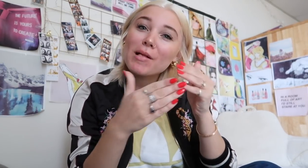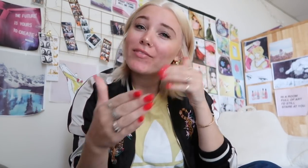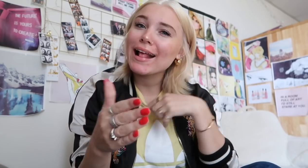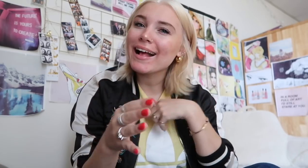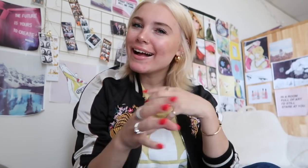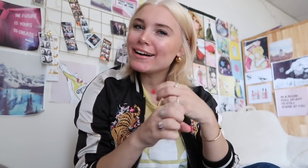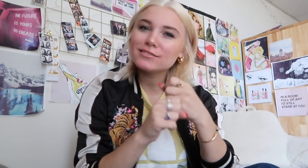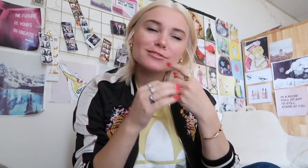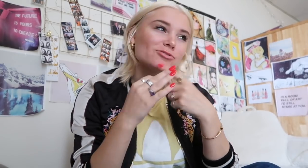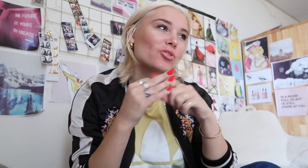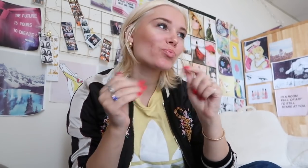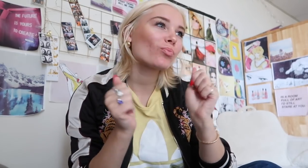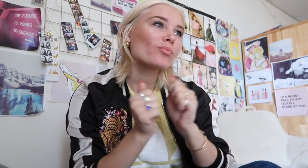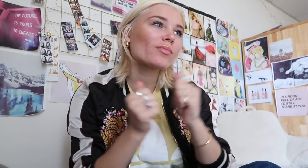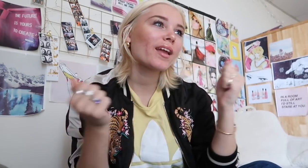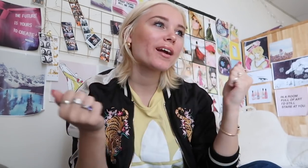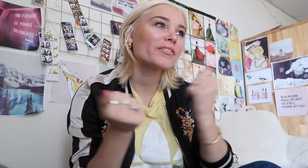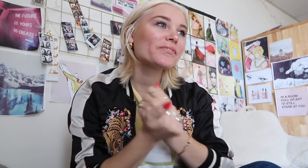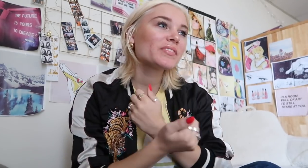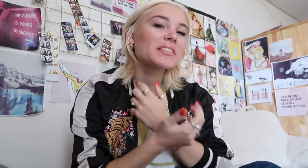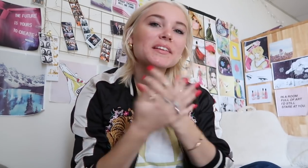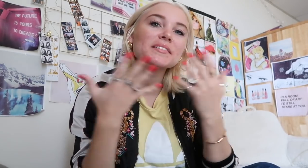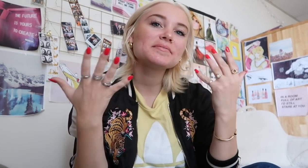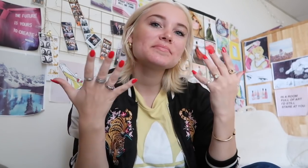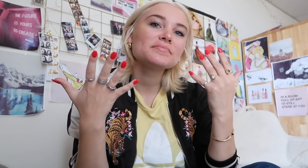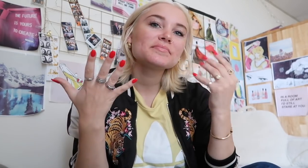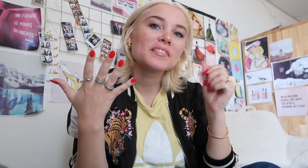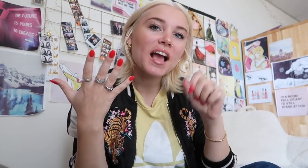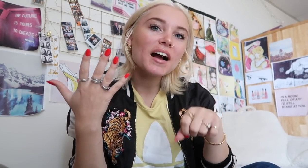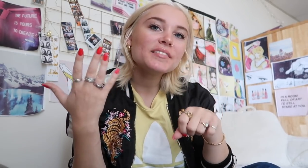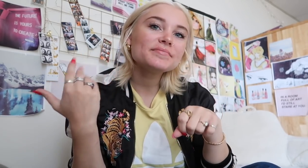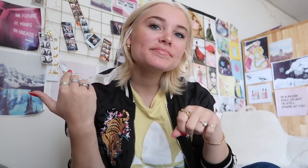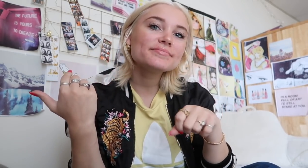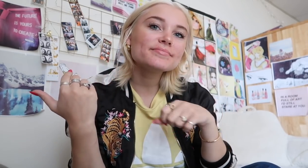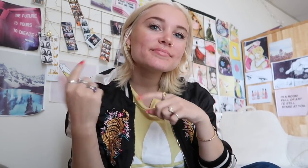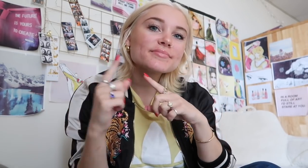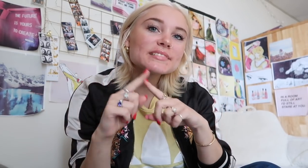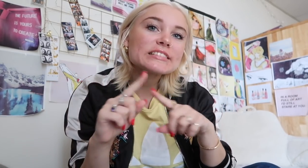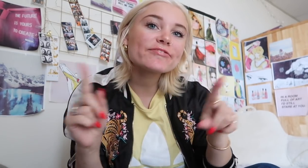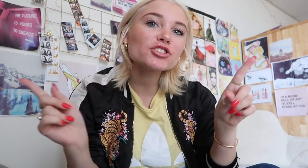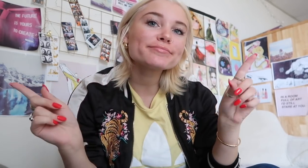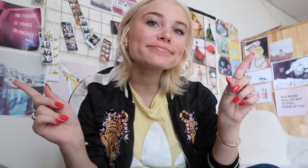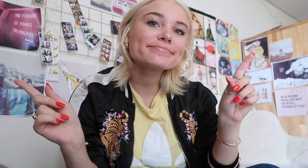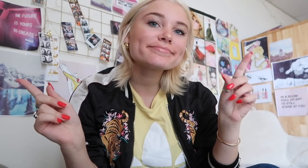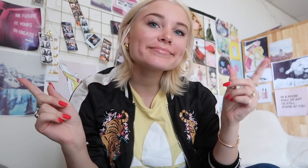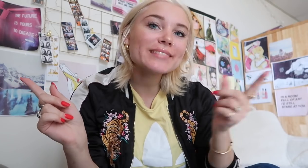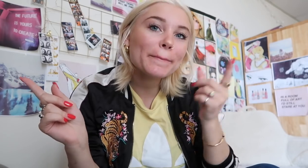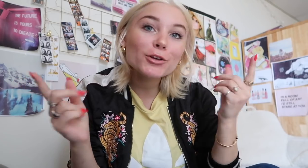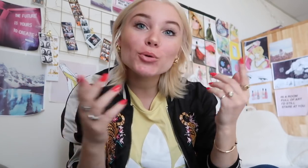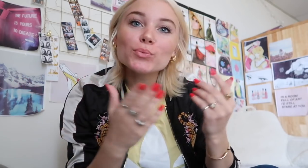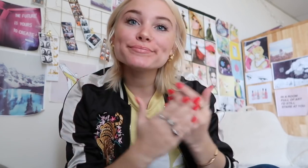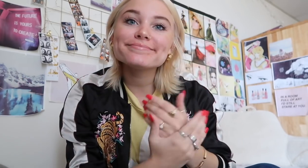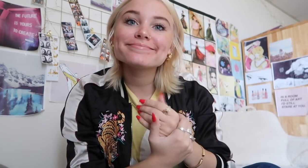HEY GUYS! Before we can start with everything yeah something is different